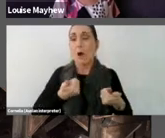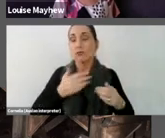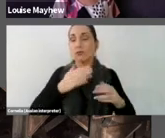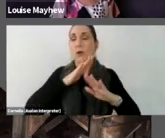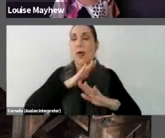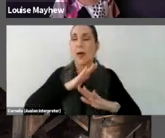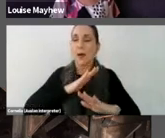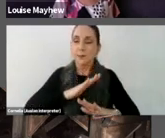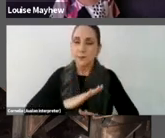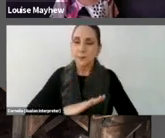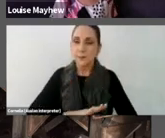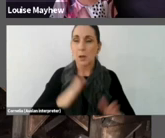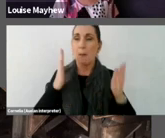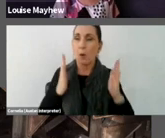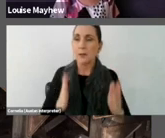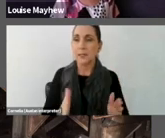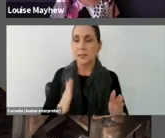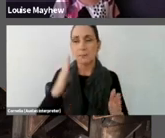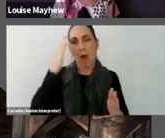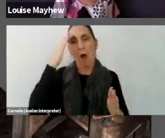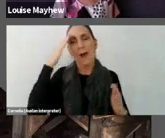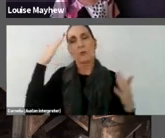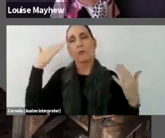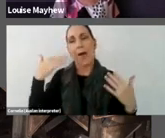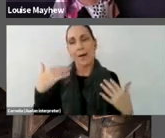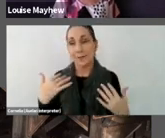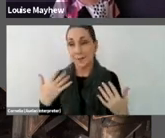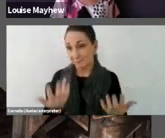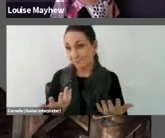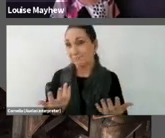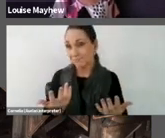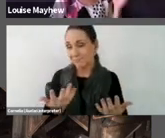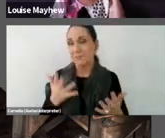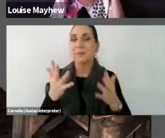So all of these works in this section ask us to behave